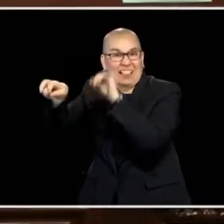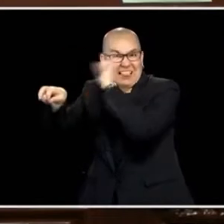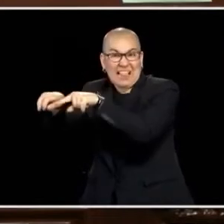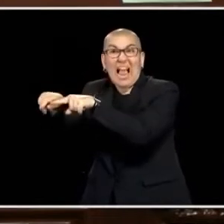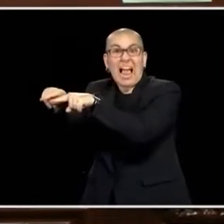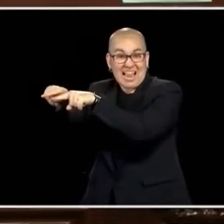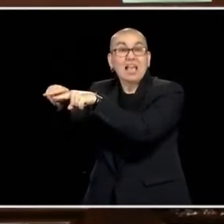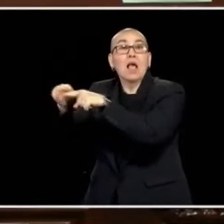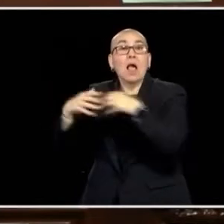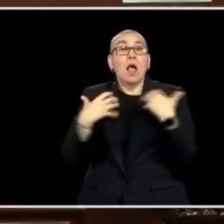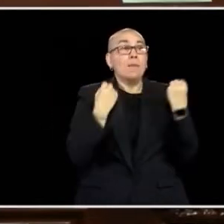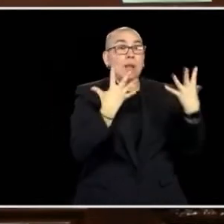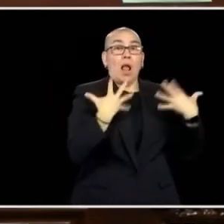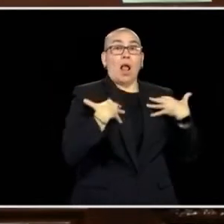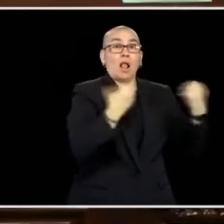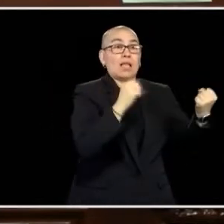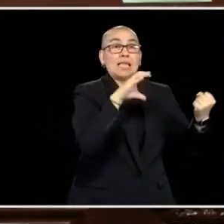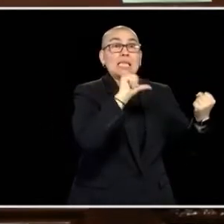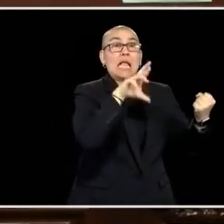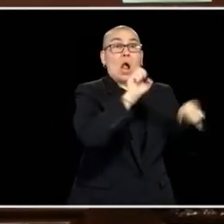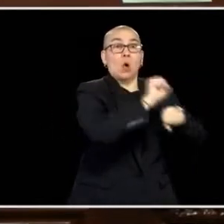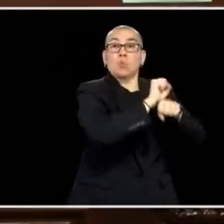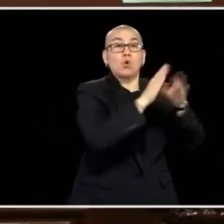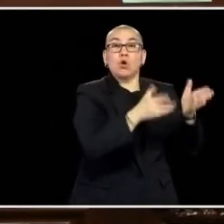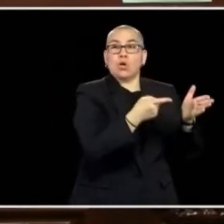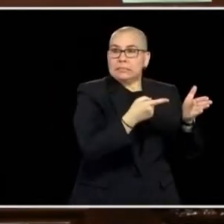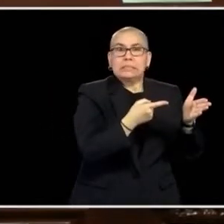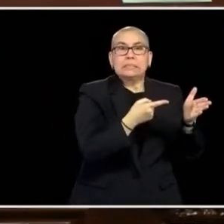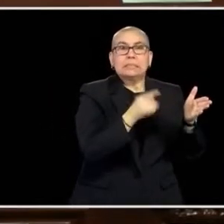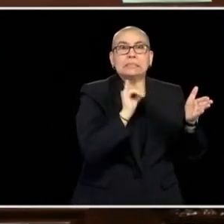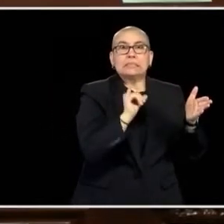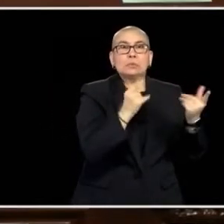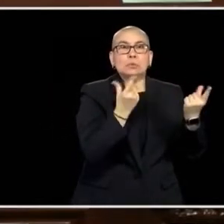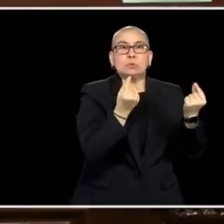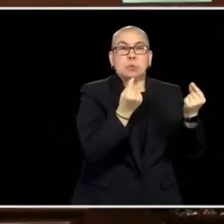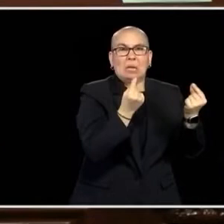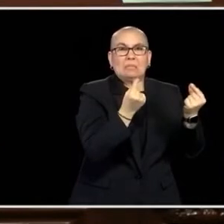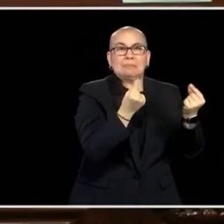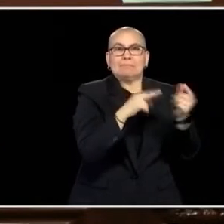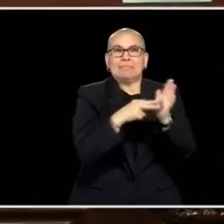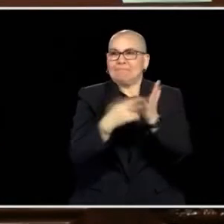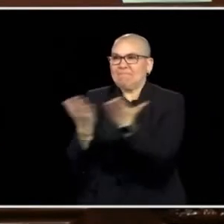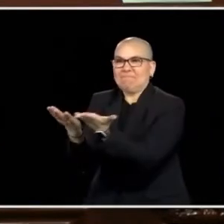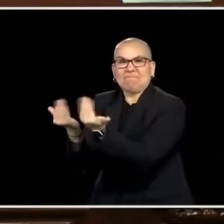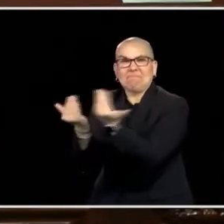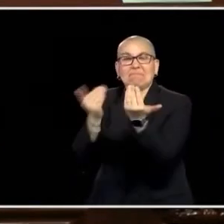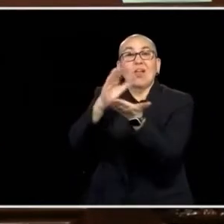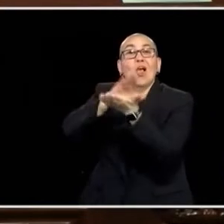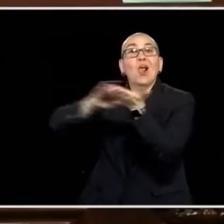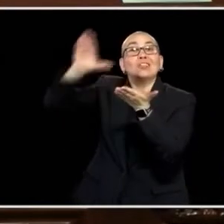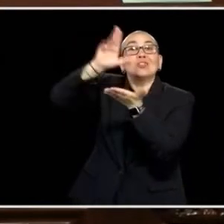PECK SPECTRUM OF CARE PROVIDERS BUT ONE OF THE WAYS WE COULD MOVE MORE PEOPLE IN QUICKER, THAT WERE QUALIFIED, WAS CHANGING AND GOING ABOUT